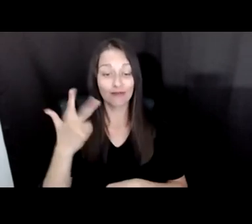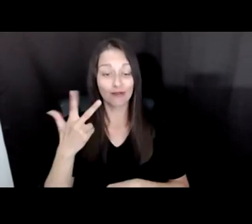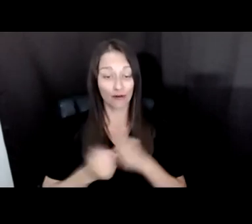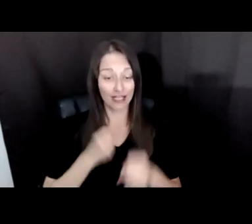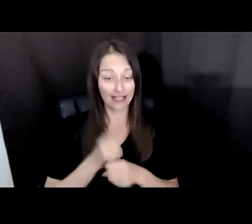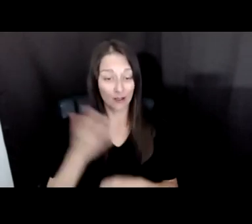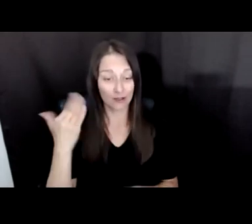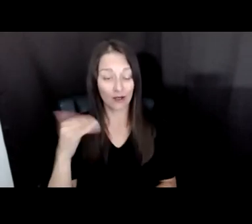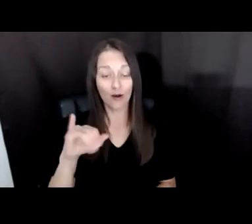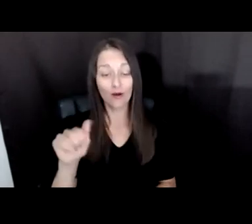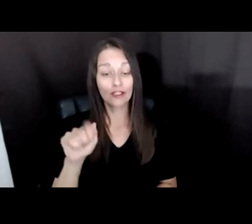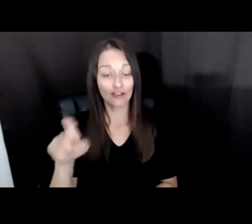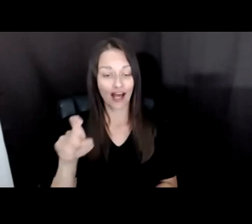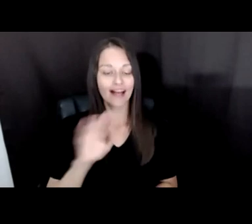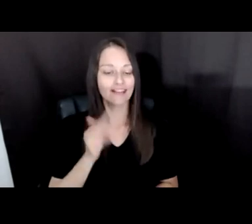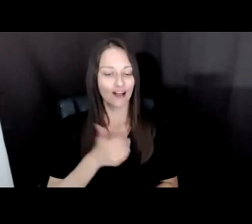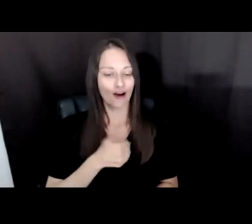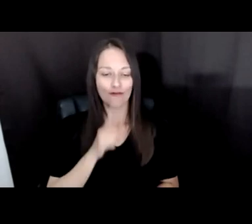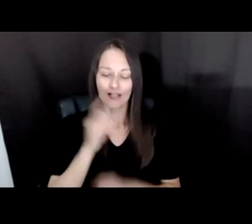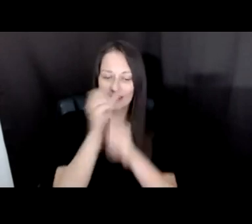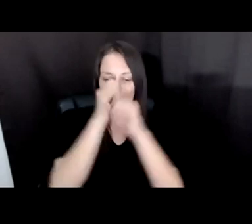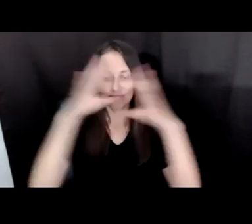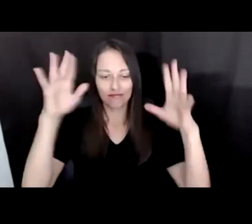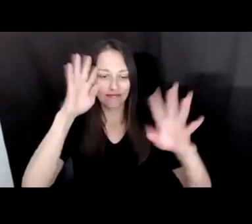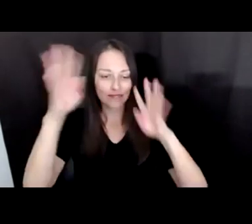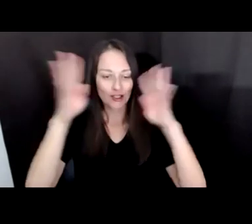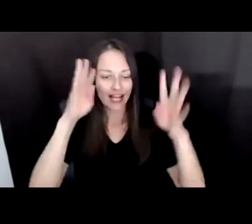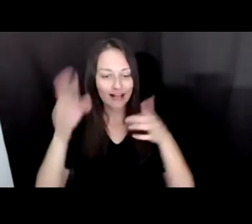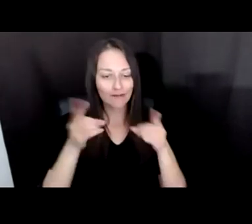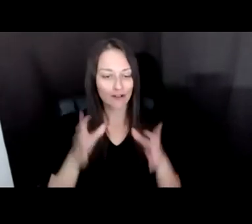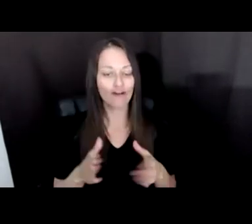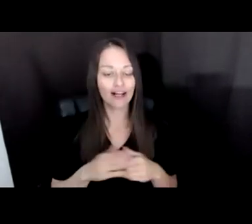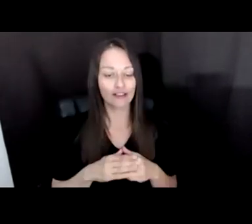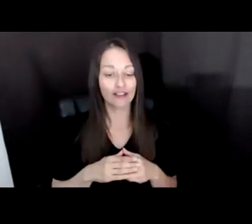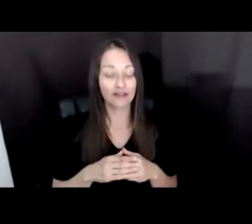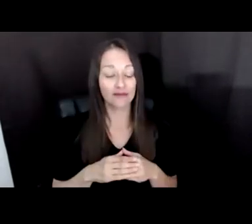OF MEDIA ARTS - YOU'LL HEAR FROM JAX IN A BIT -APPROACHED OUR TEAM AND ASKED HOW WE MIGHT GET